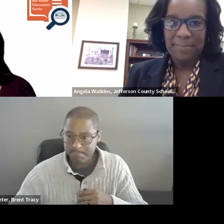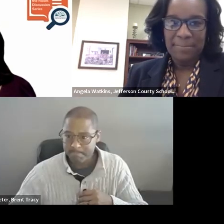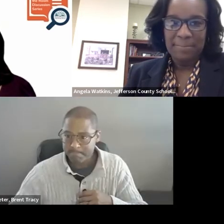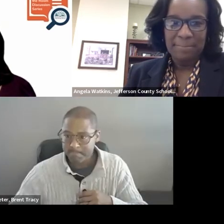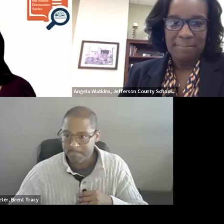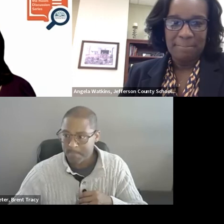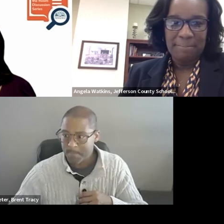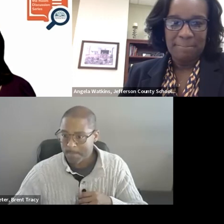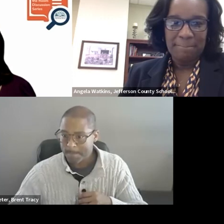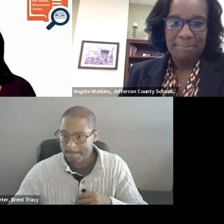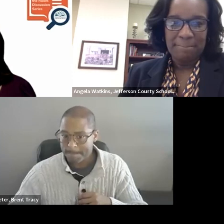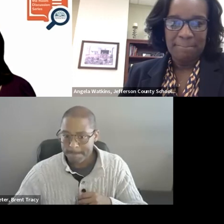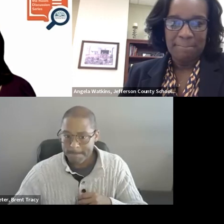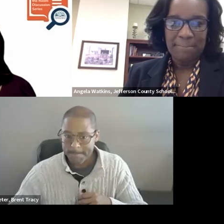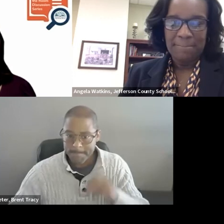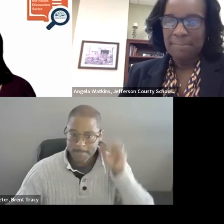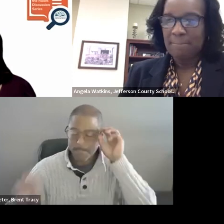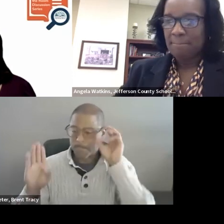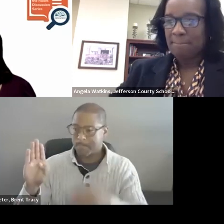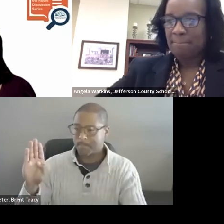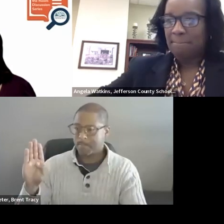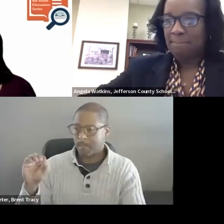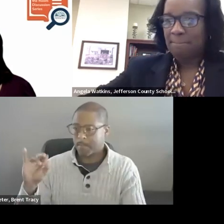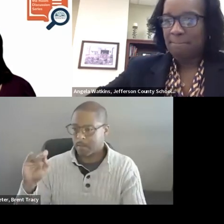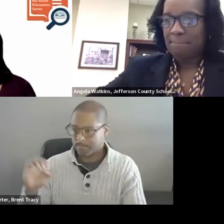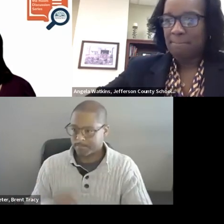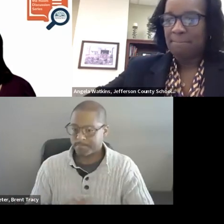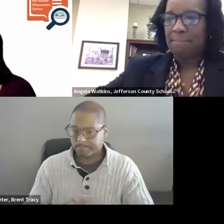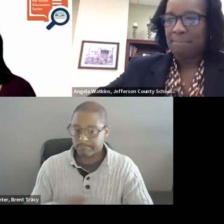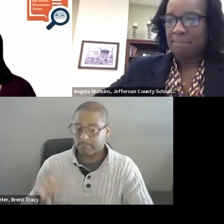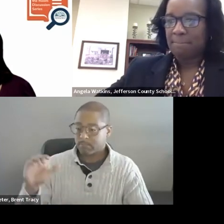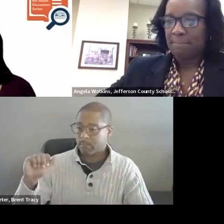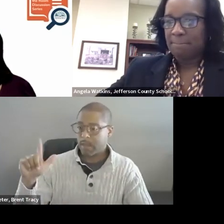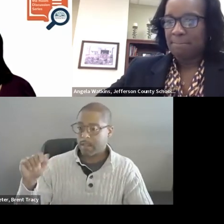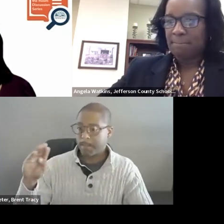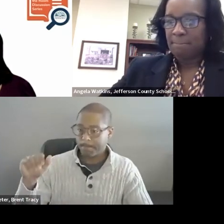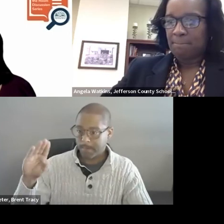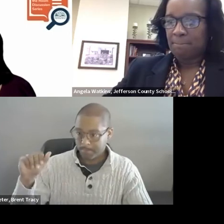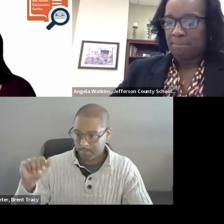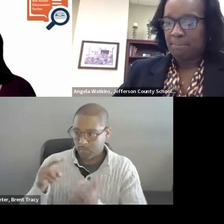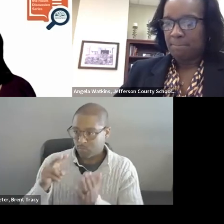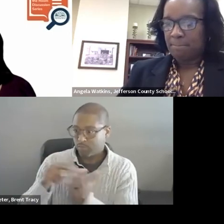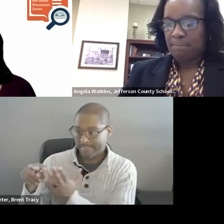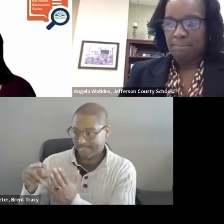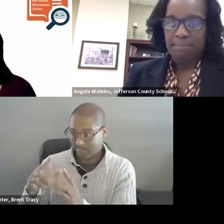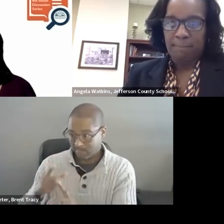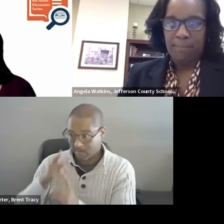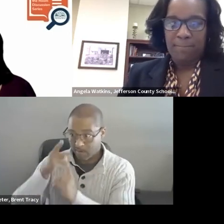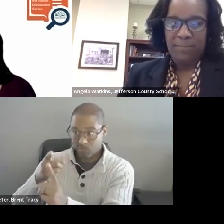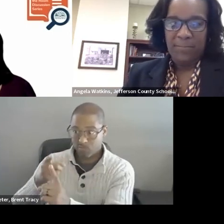SHORT, M.A.: With the Alabama Reading Initiative, we have been working towards Diane